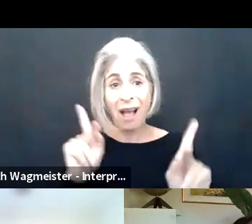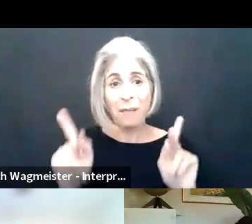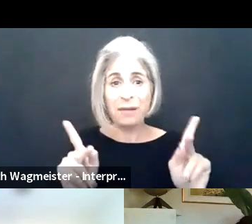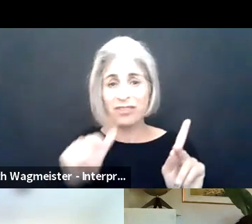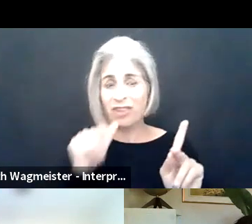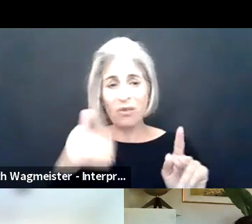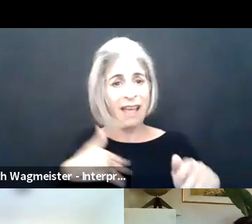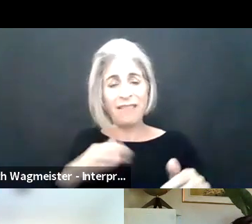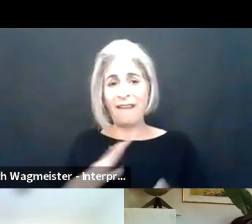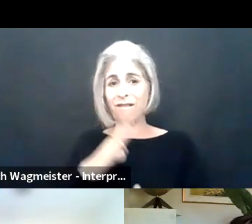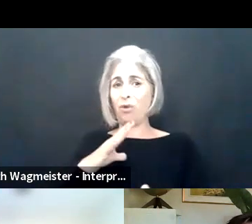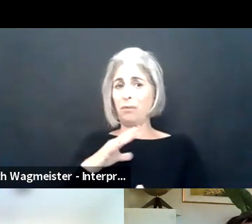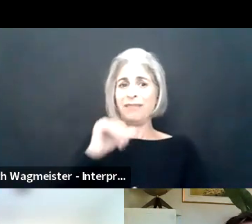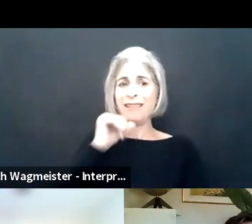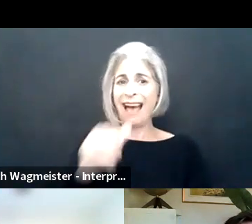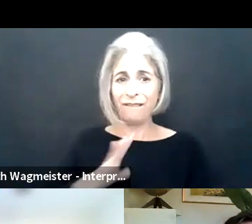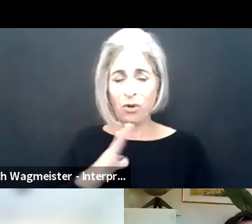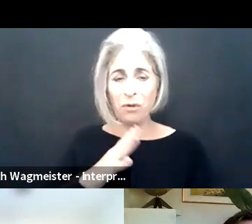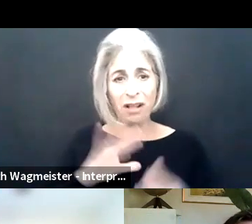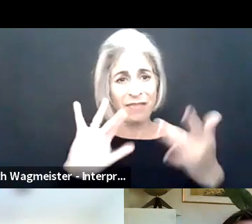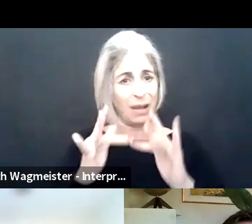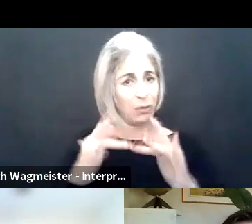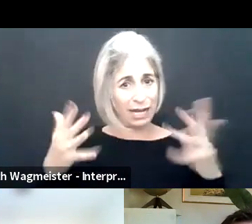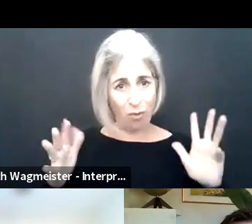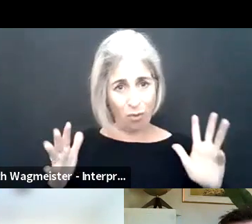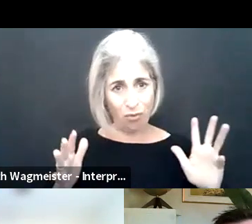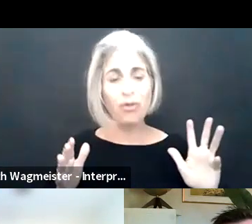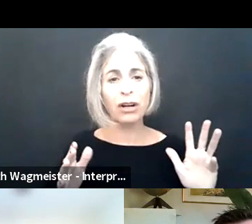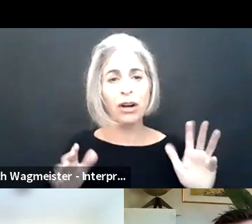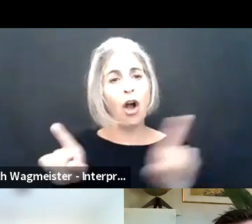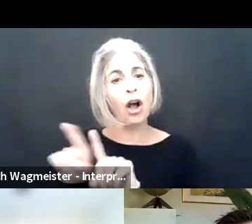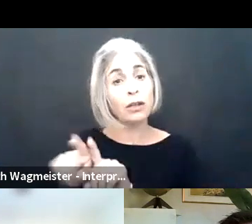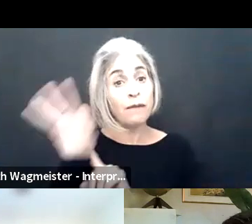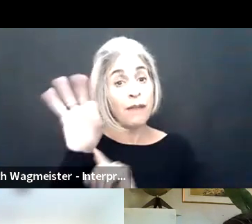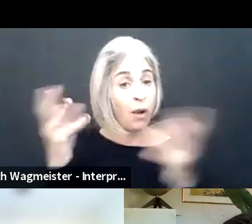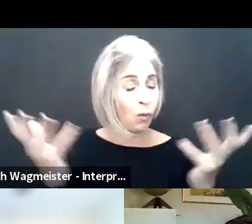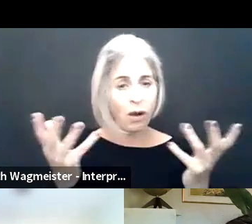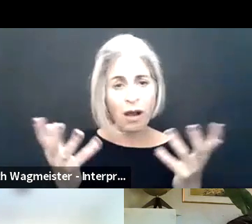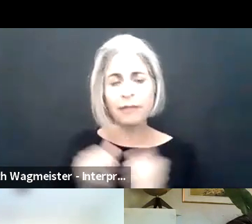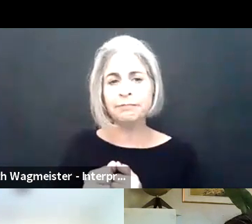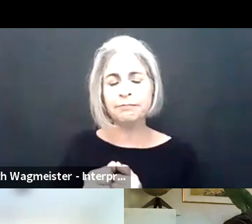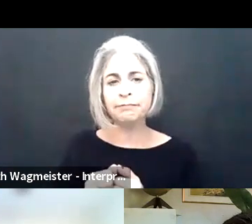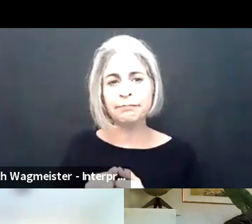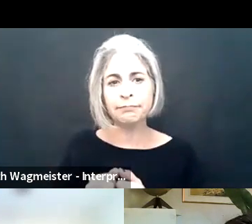encouraged some self-identification because people don't have that informal